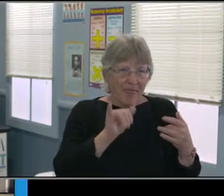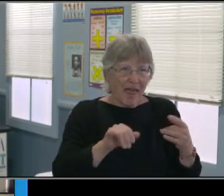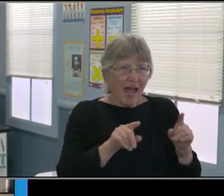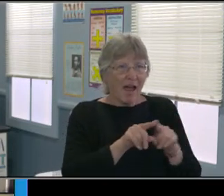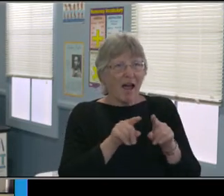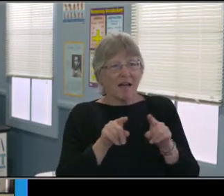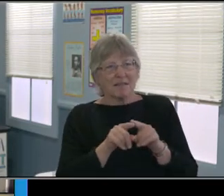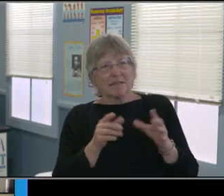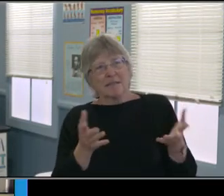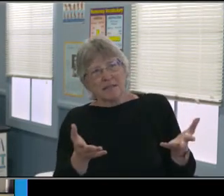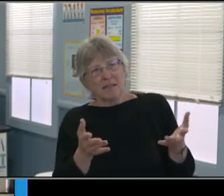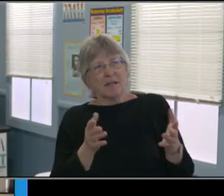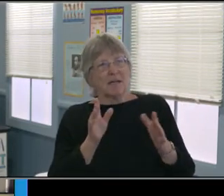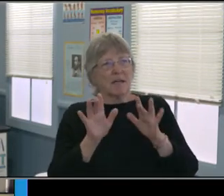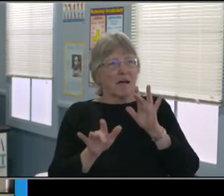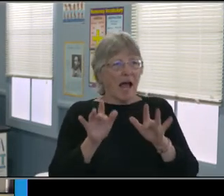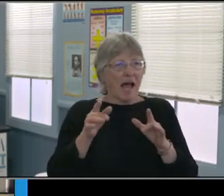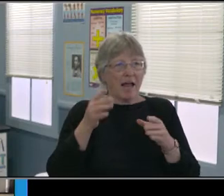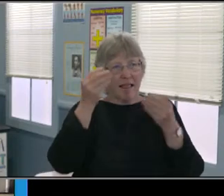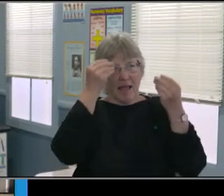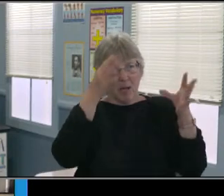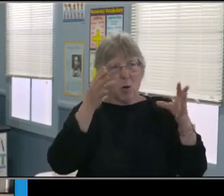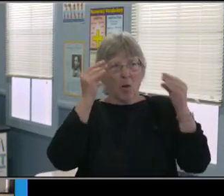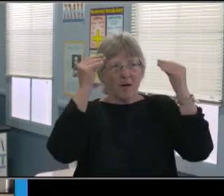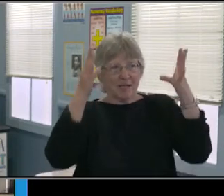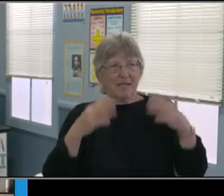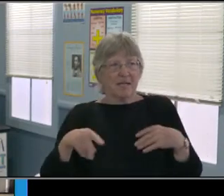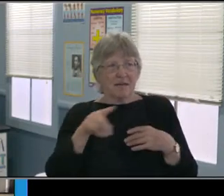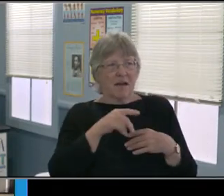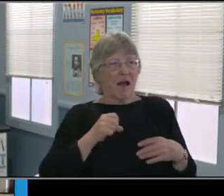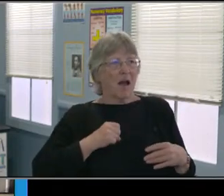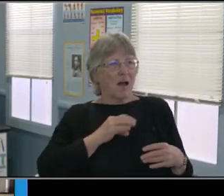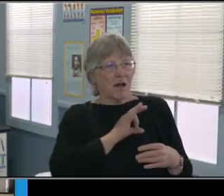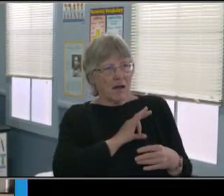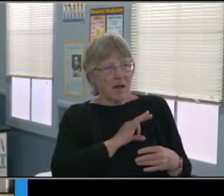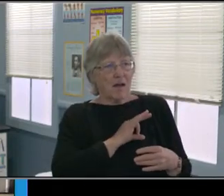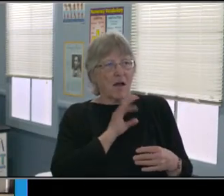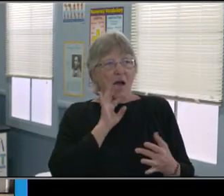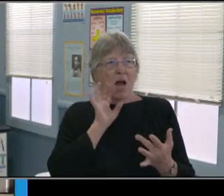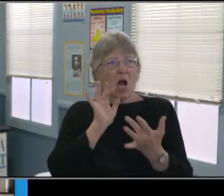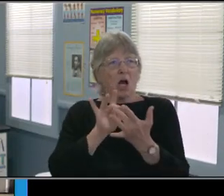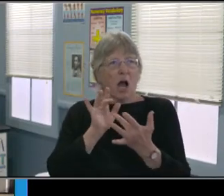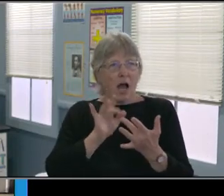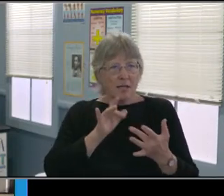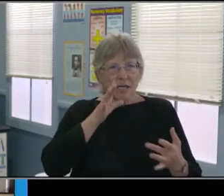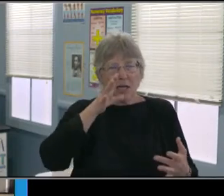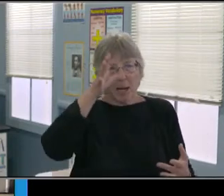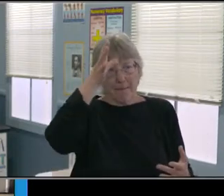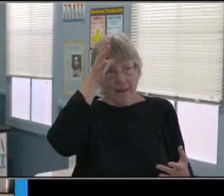is doing everything possible to work with families. I know that many of you all have reached out to staff directly.